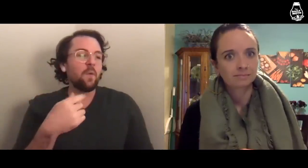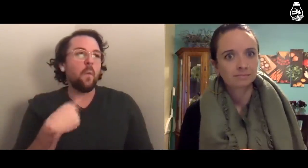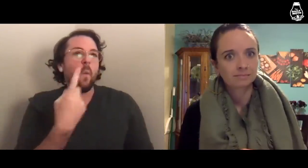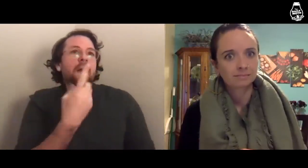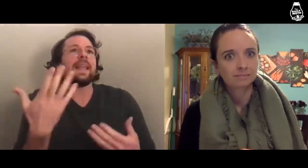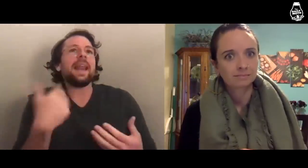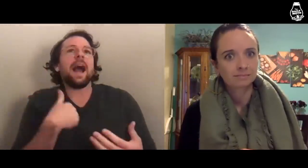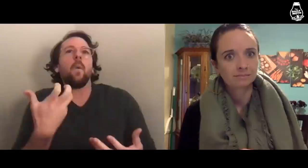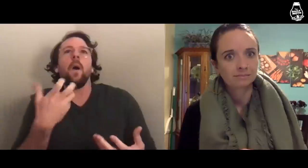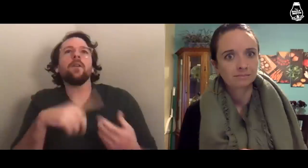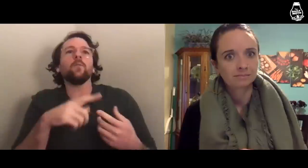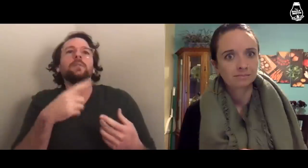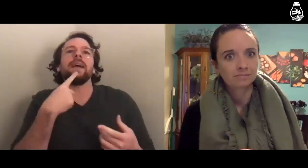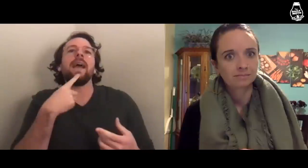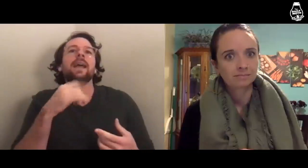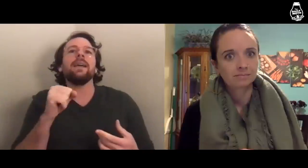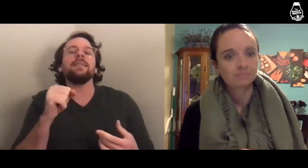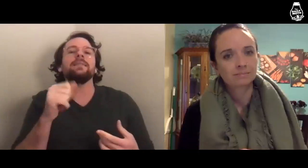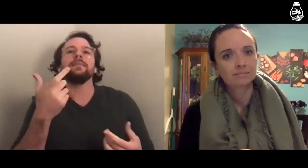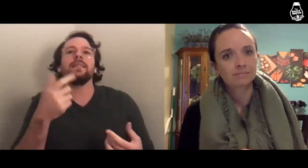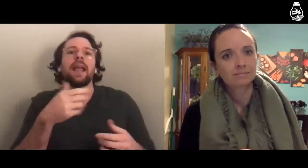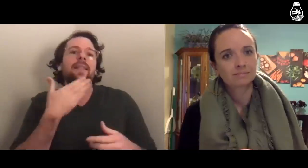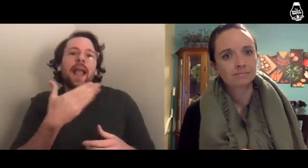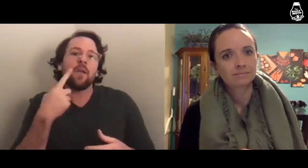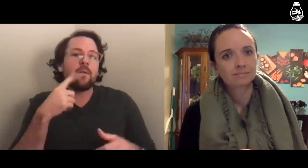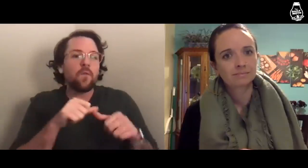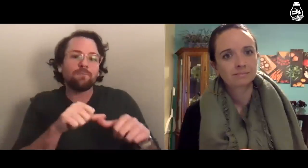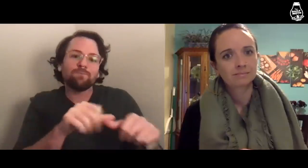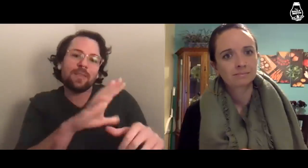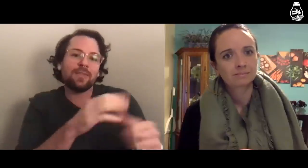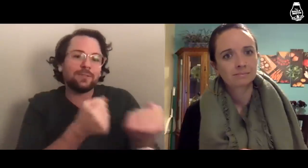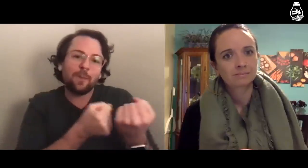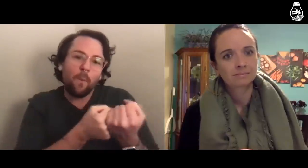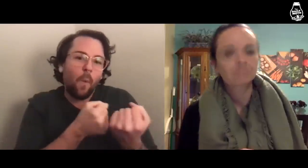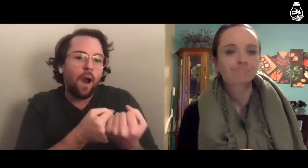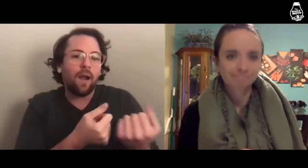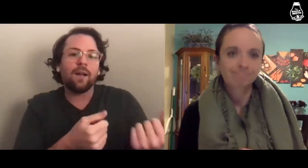One thing I want to say is thank you for showing that support,